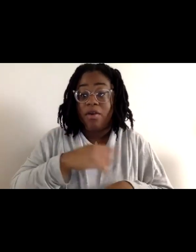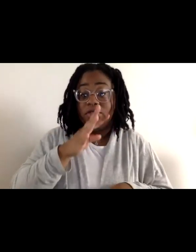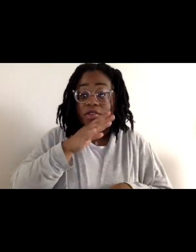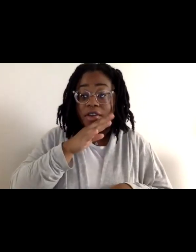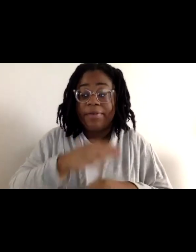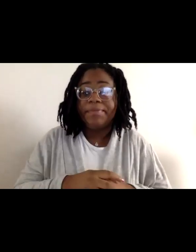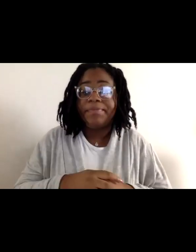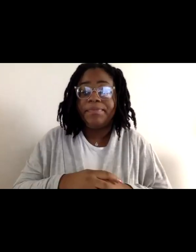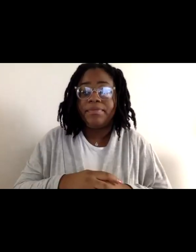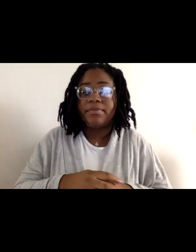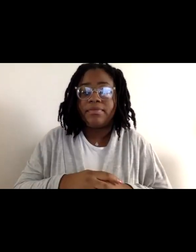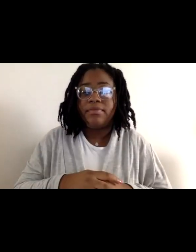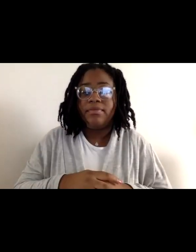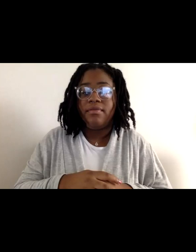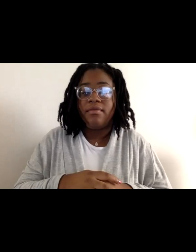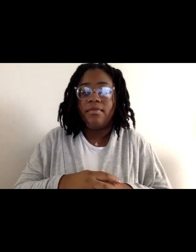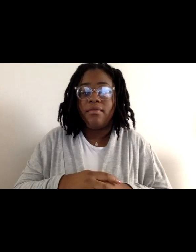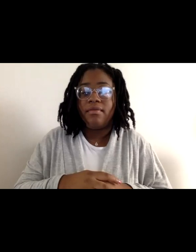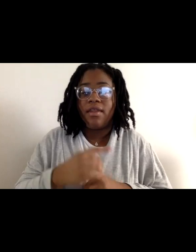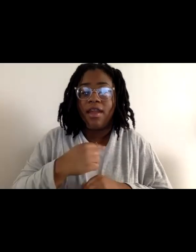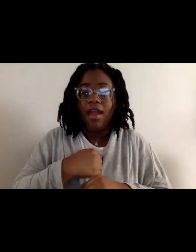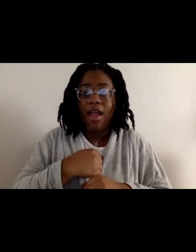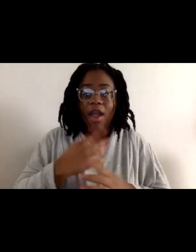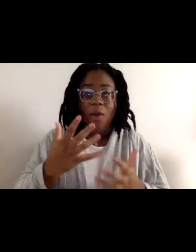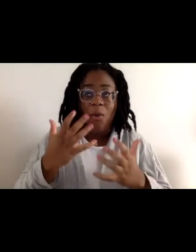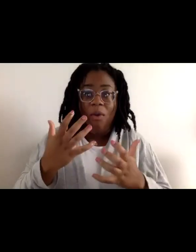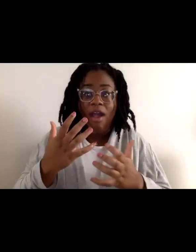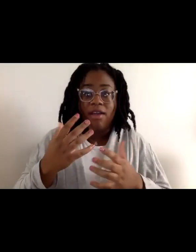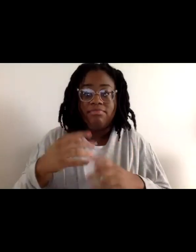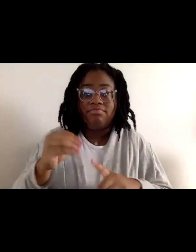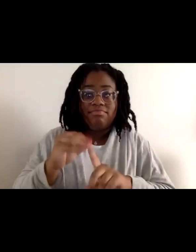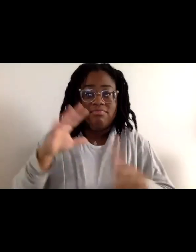I would love to give a special shout out to Pro Bono ACL [sic].